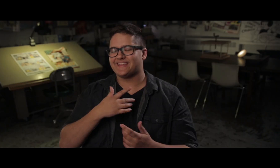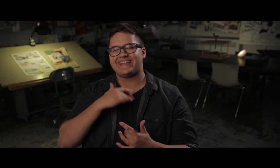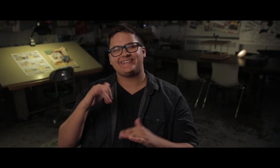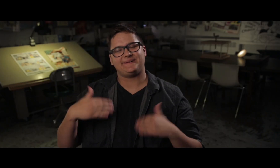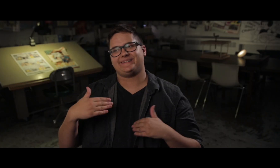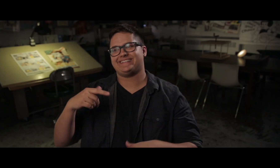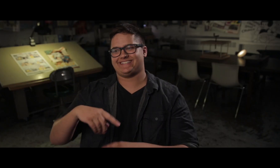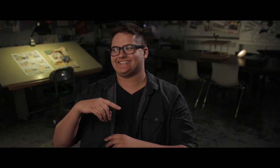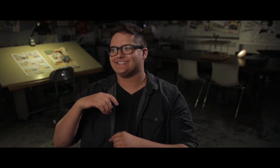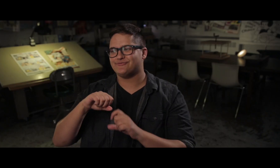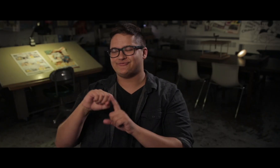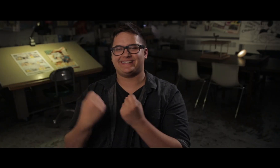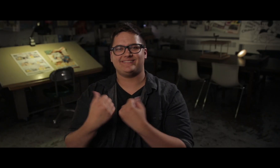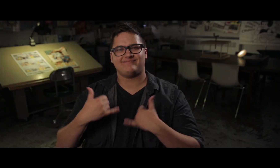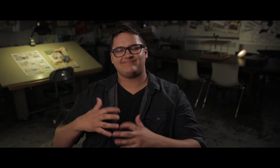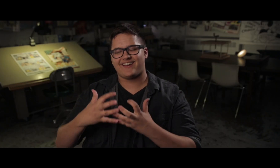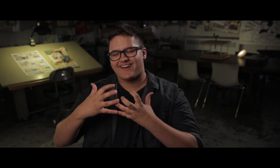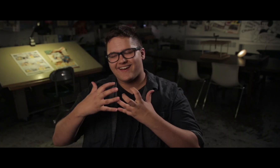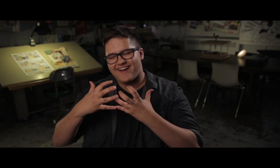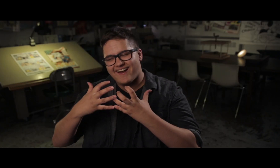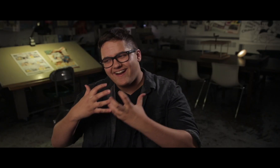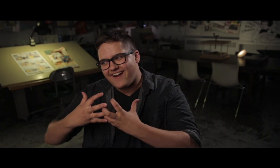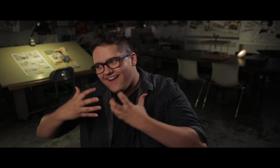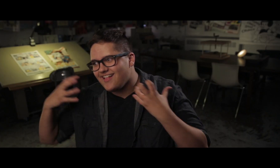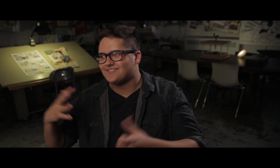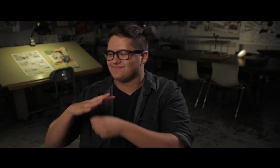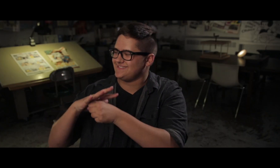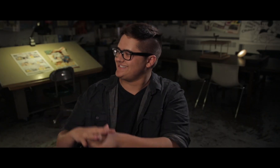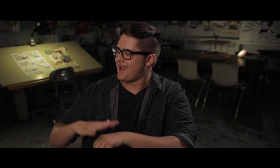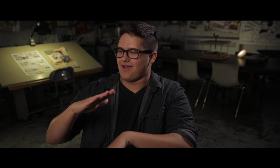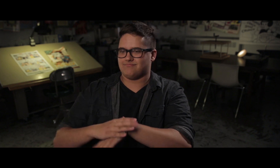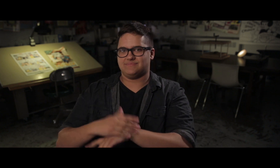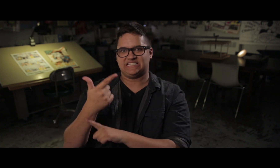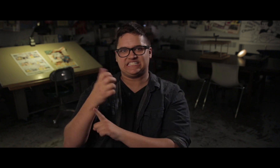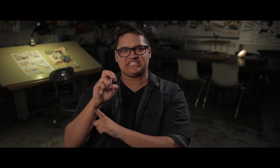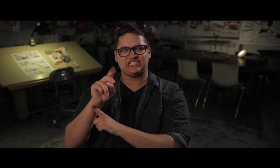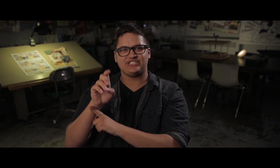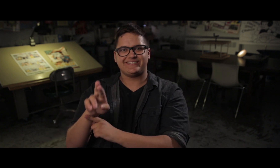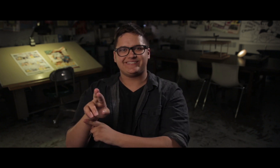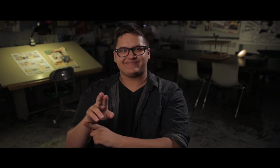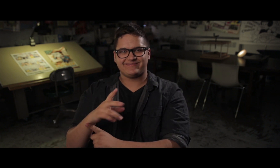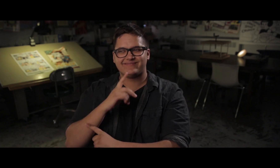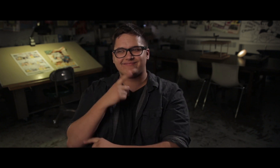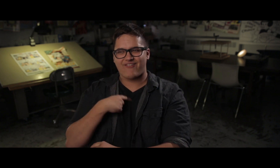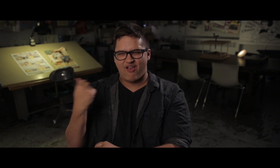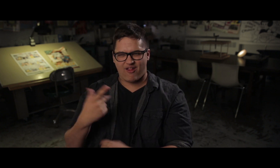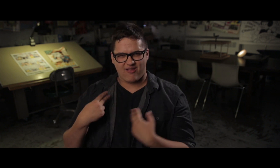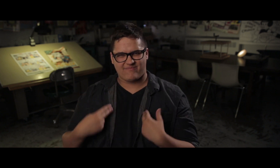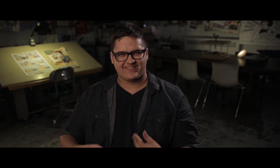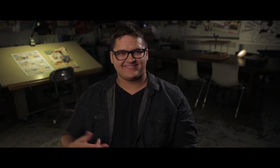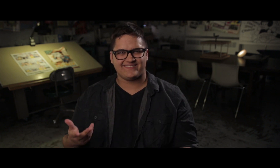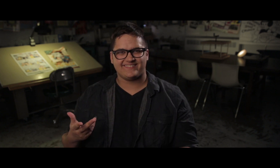I feel like society still puts a lot of pressure on gender. Really we’re all human.